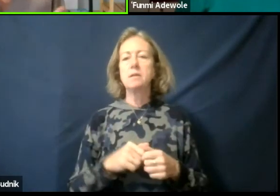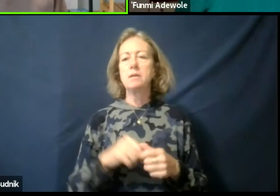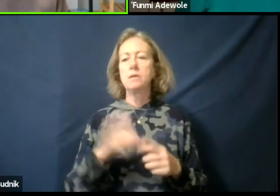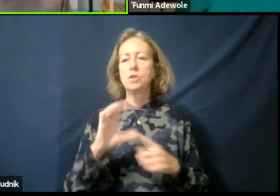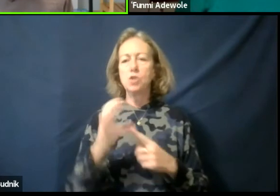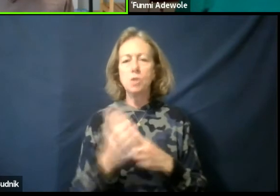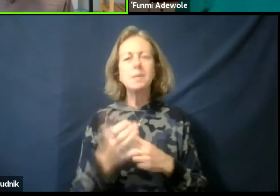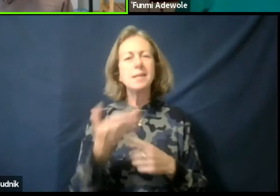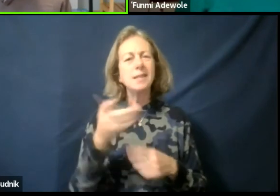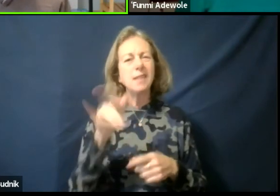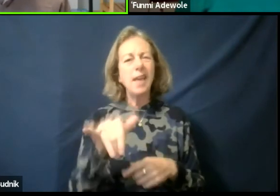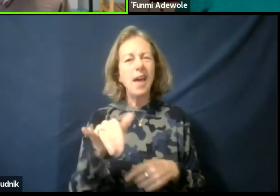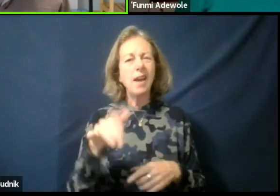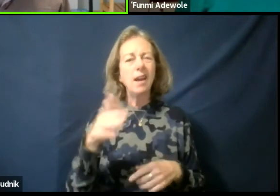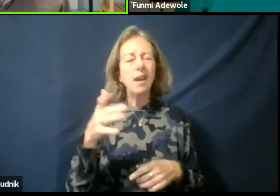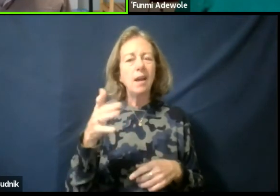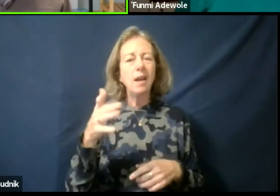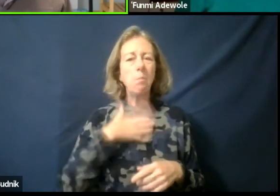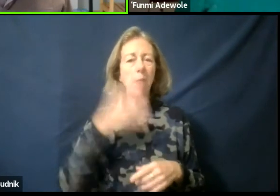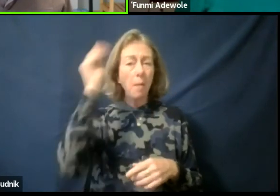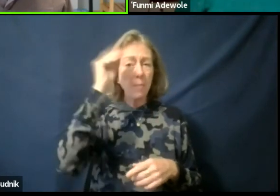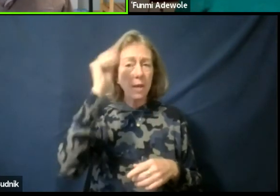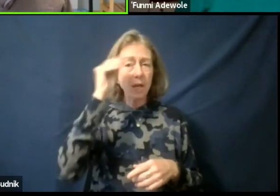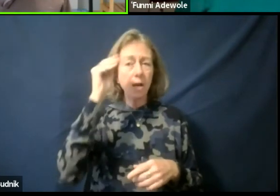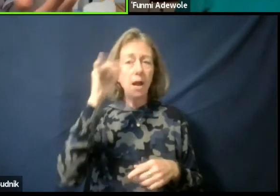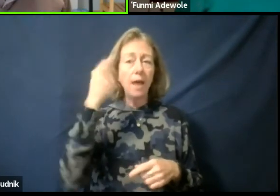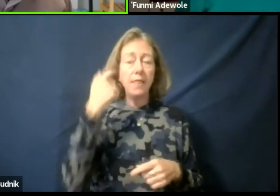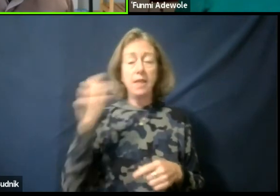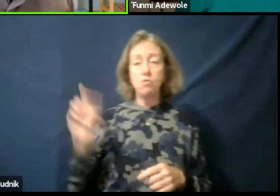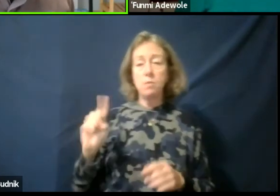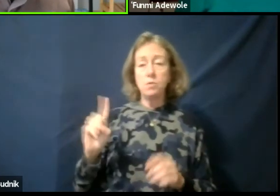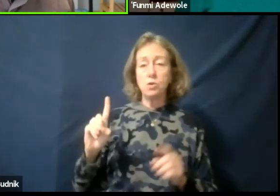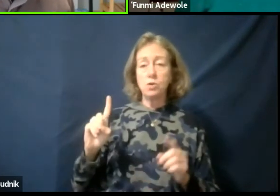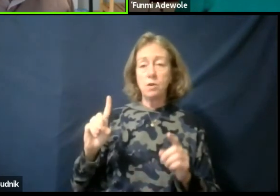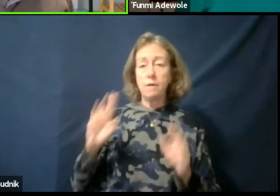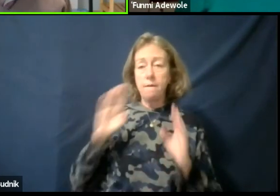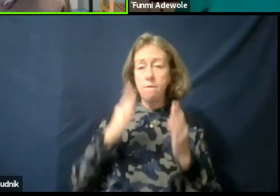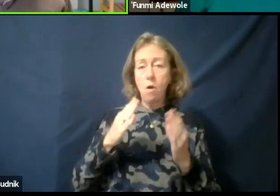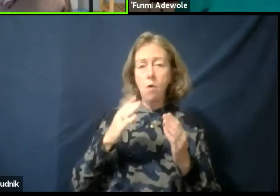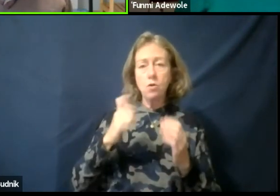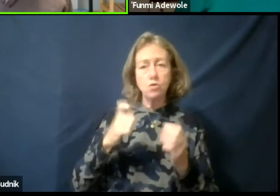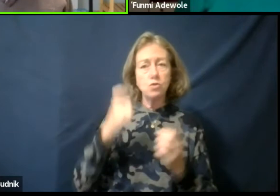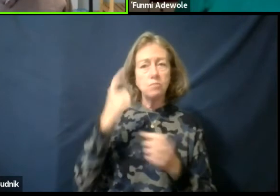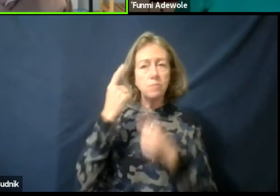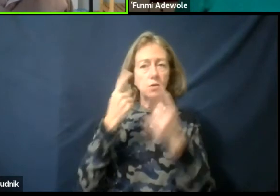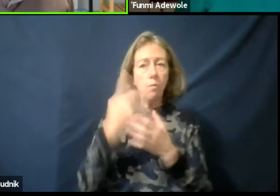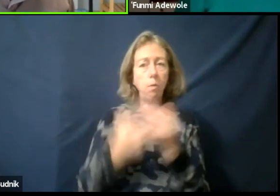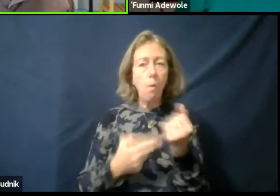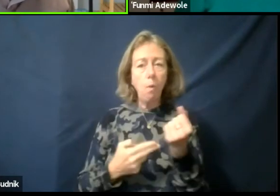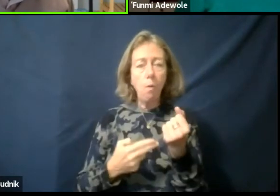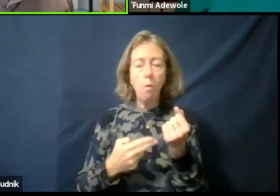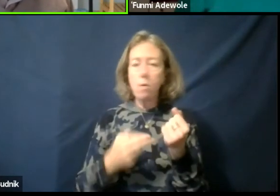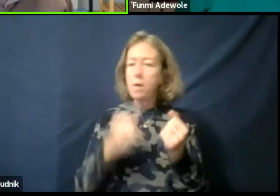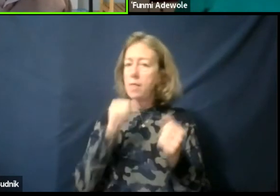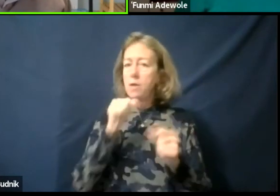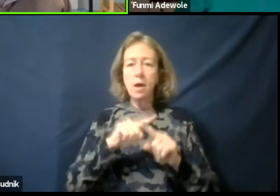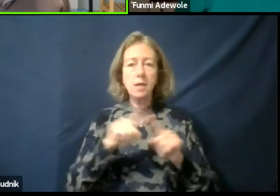So in my opinion I think that a dramaturgical focus should consider both of them. They are not different questions we should be asking.